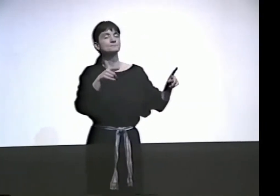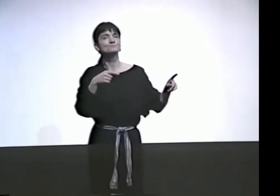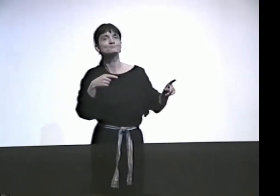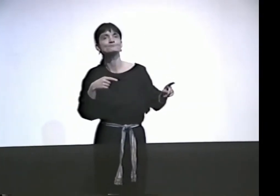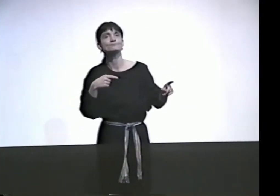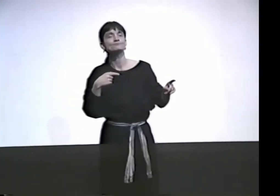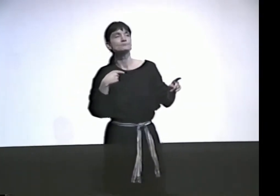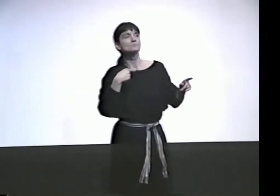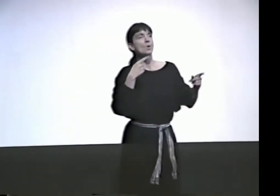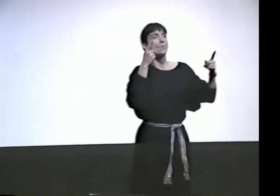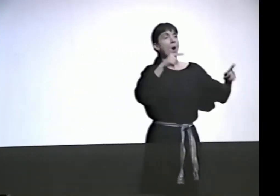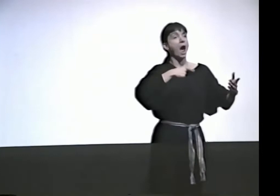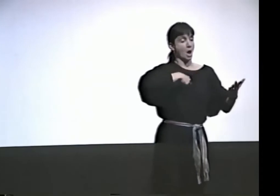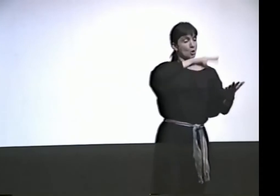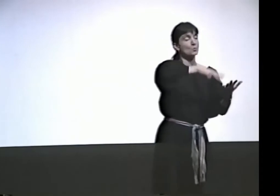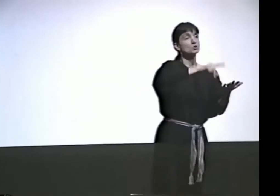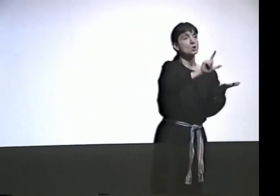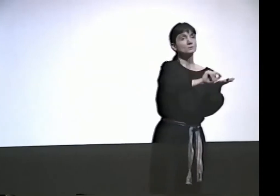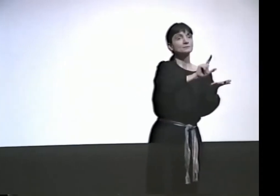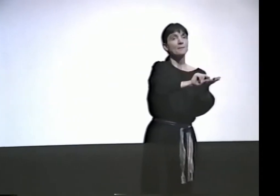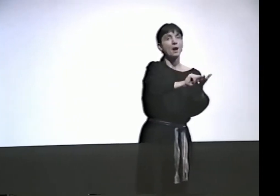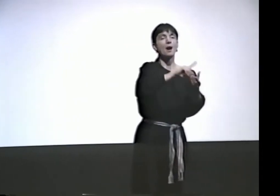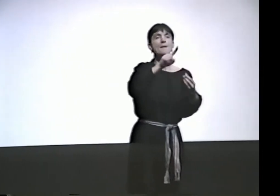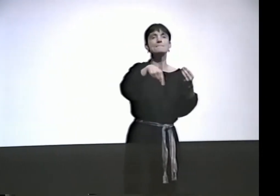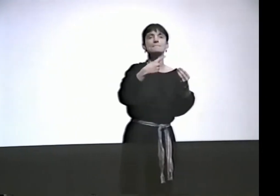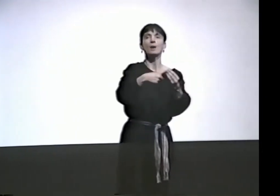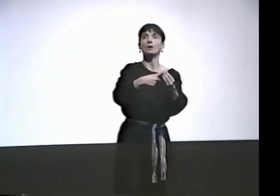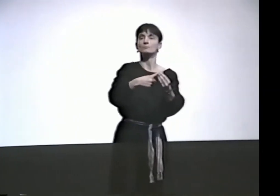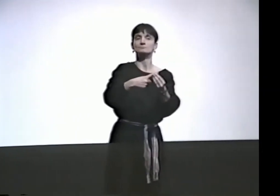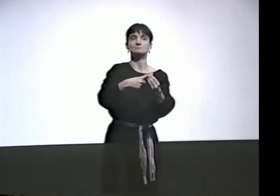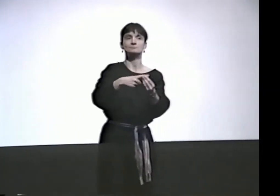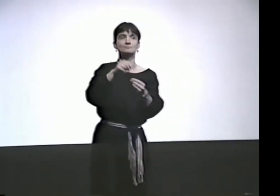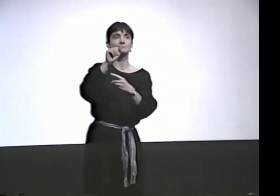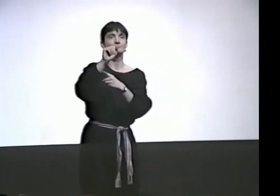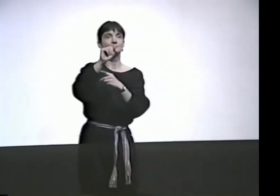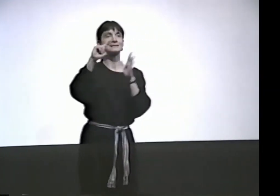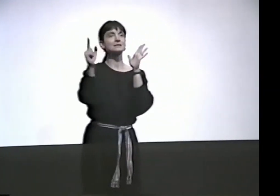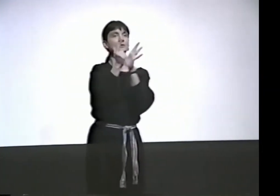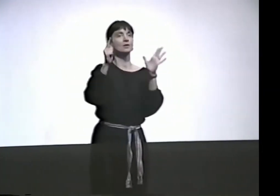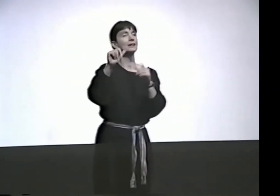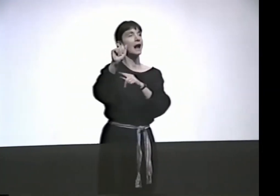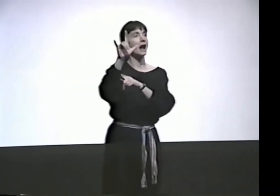BUT WHEN I READ THE NEWSPAPER